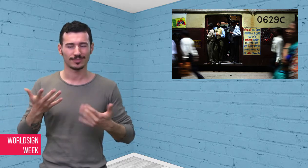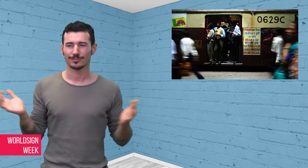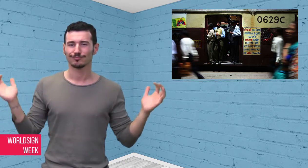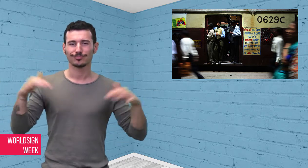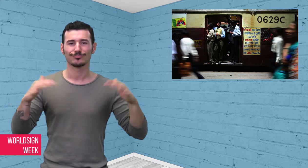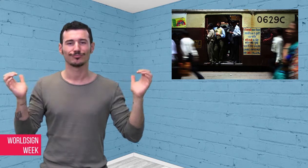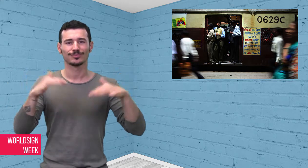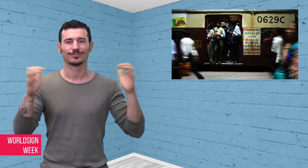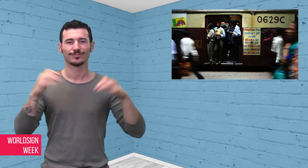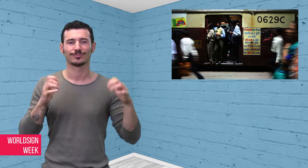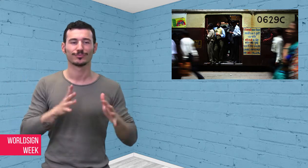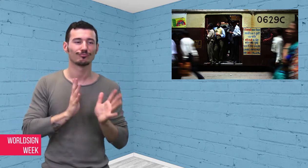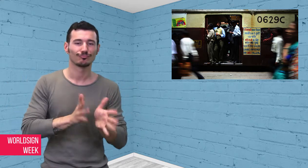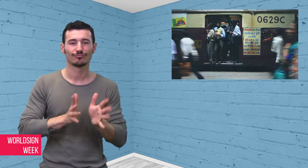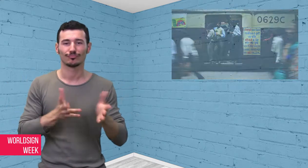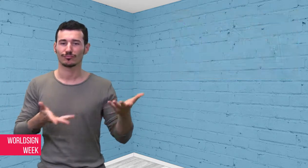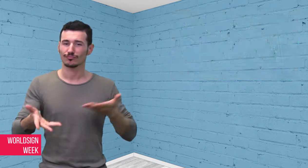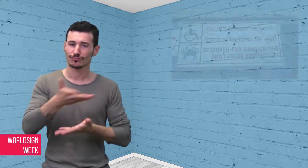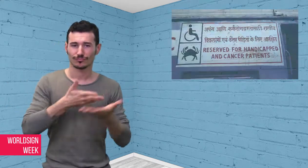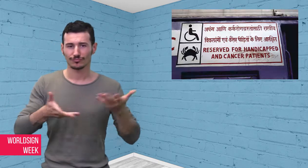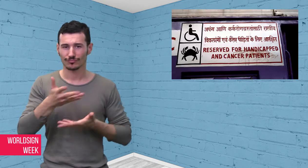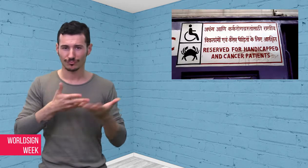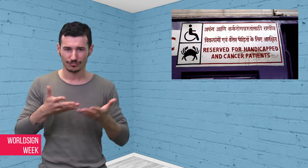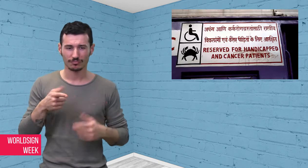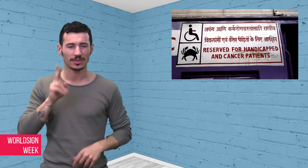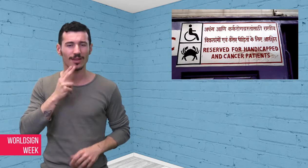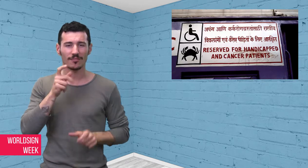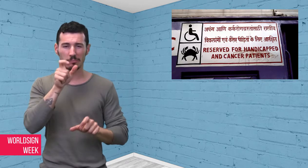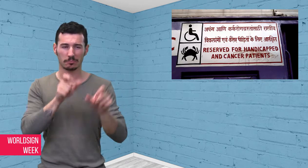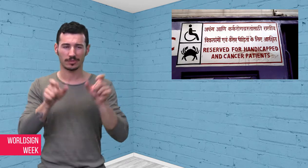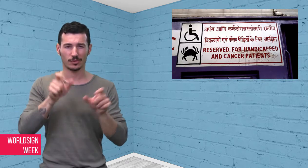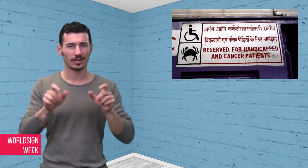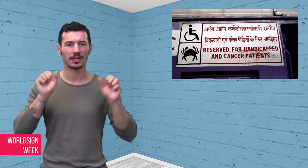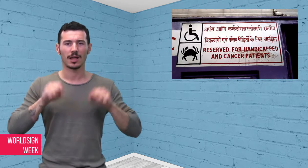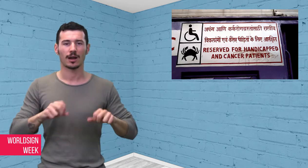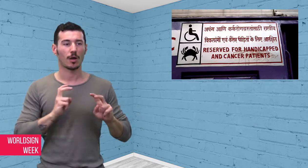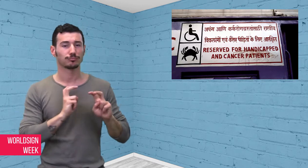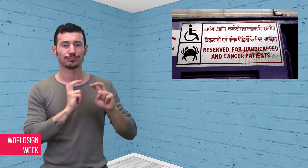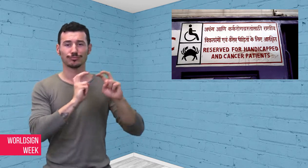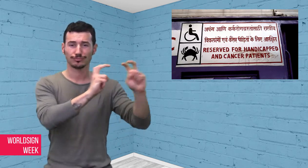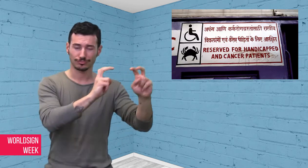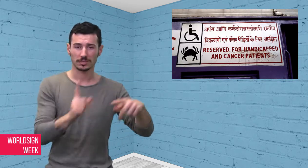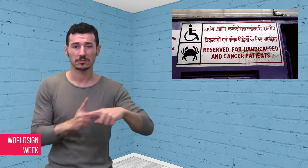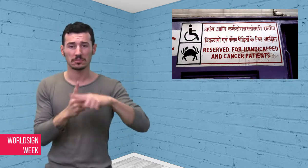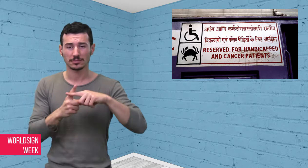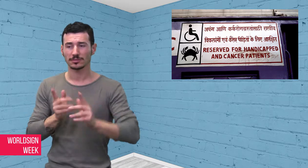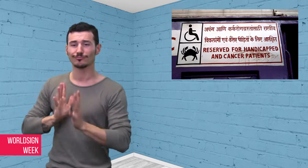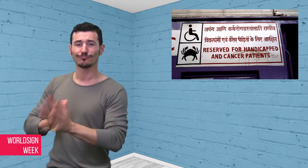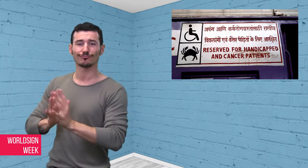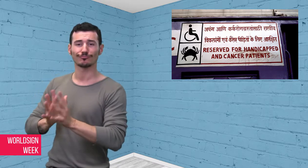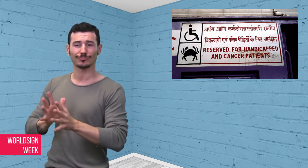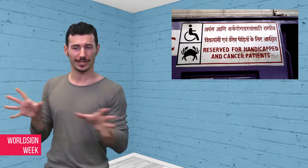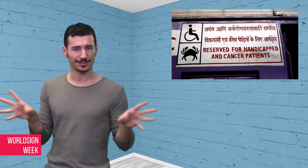caught up on news with each other in the HC which essentially becomes a Deaf